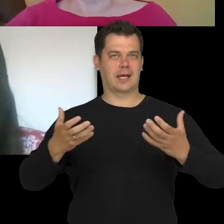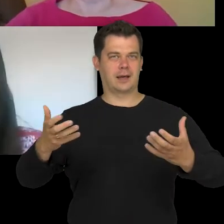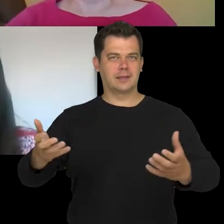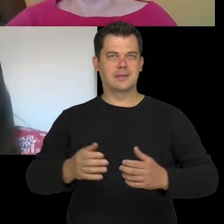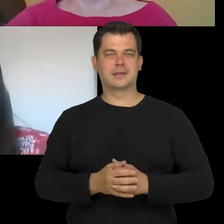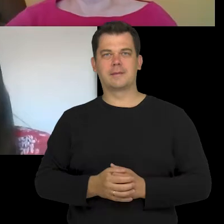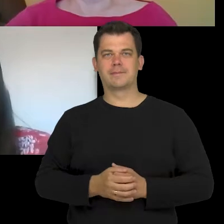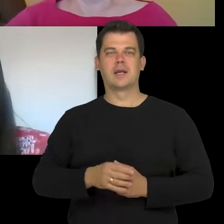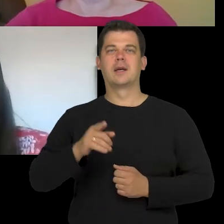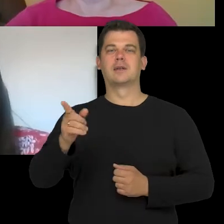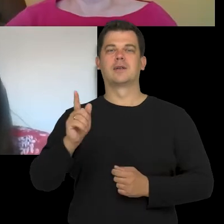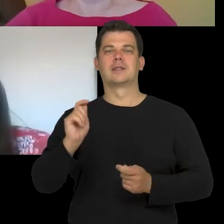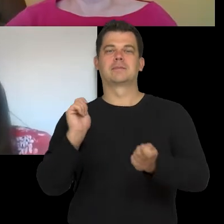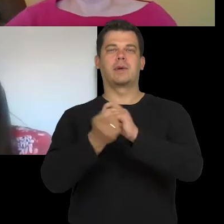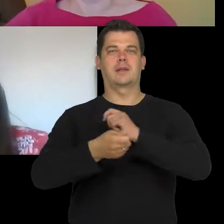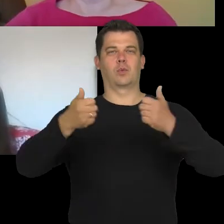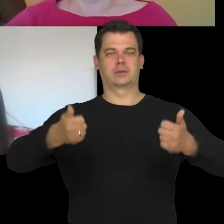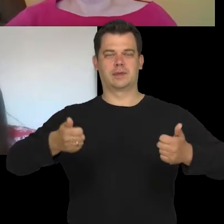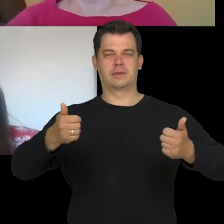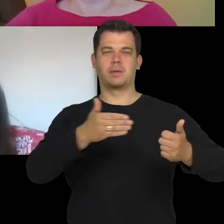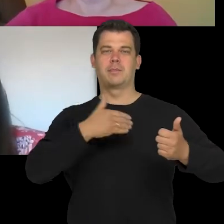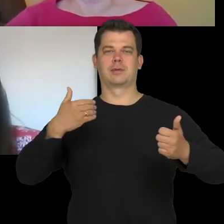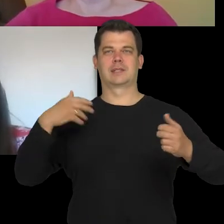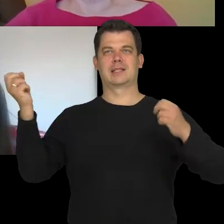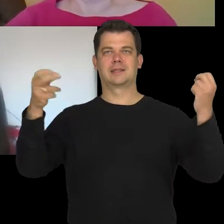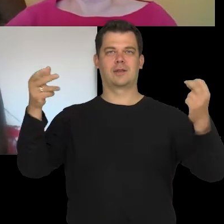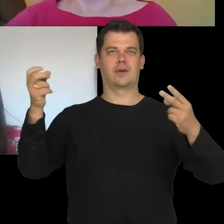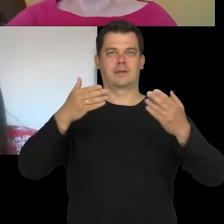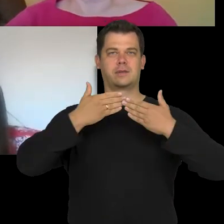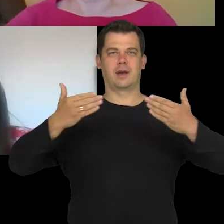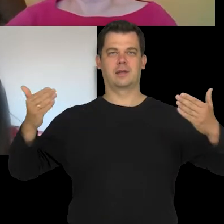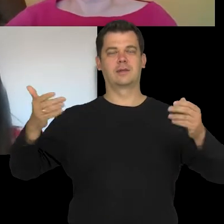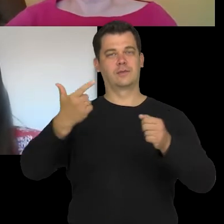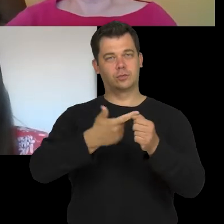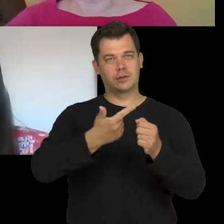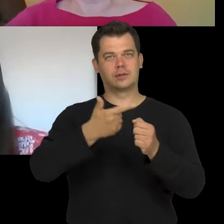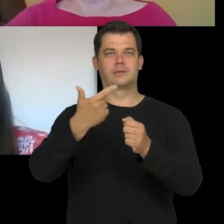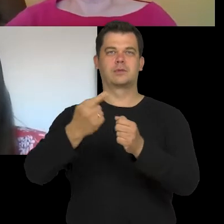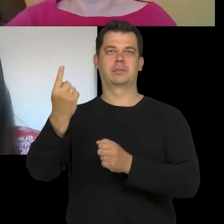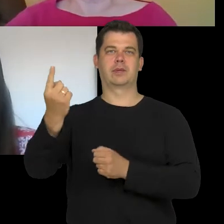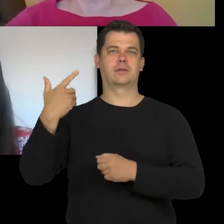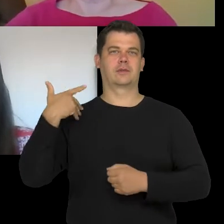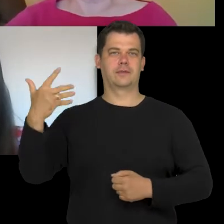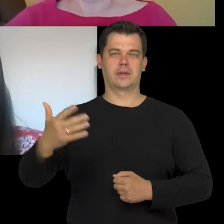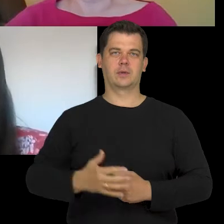"Zmiana ustawienia. Polska scenografia teatralna XX i XXI wieku".